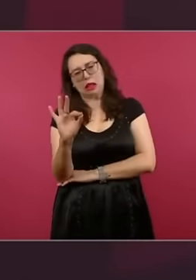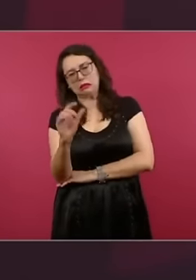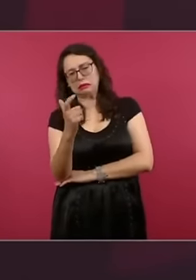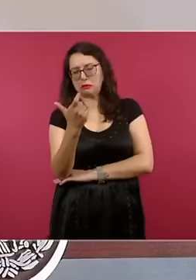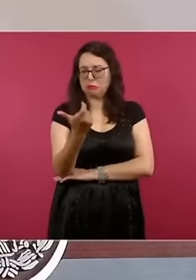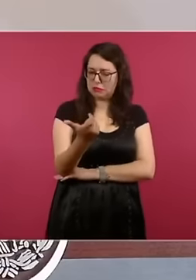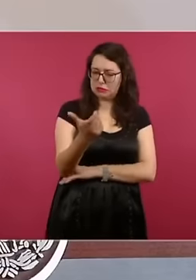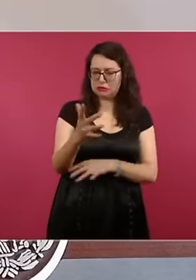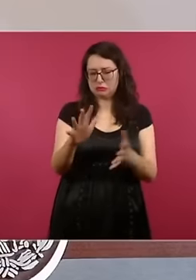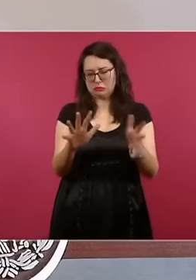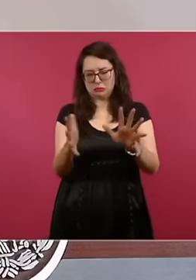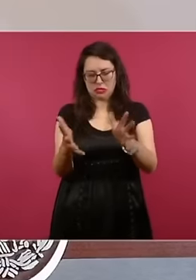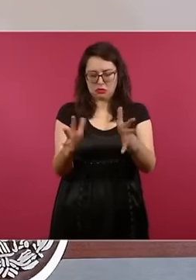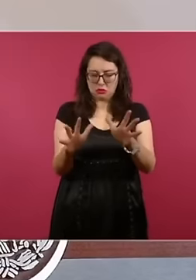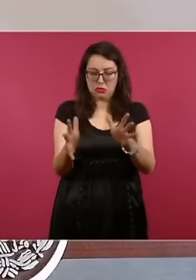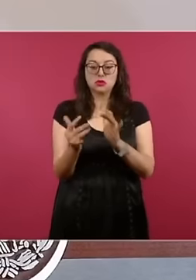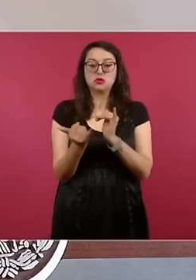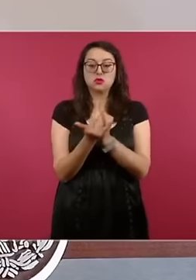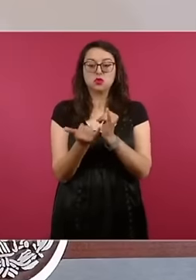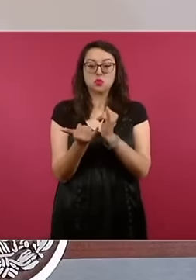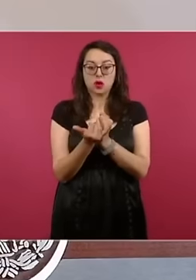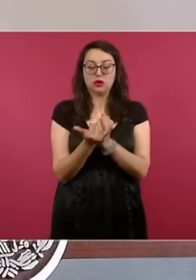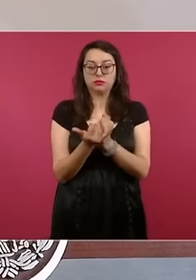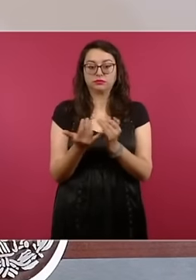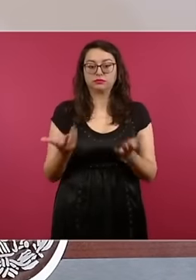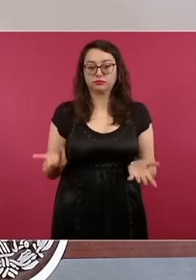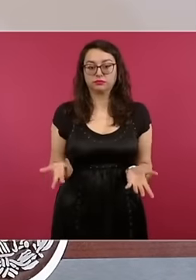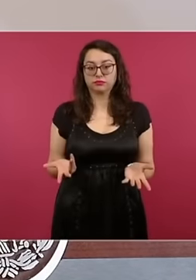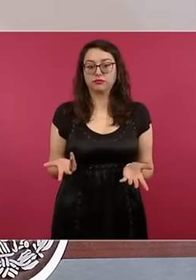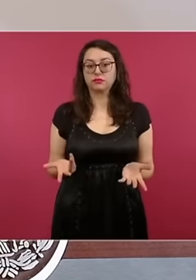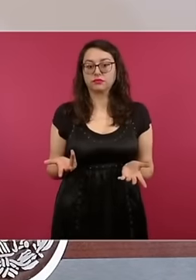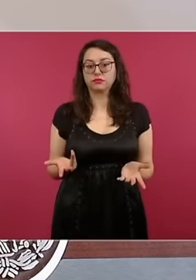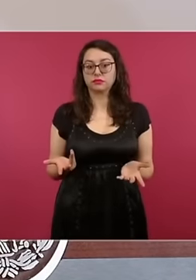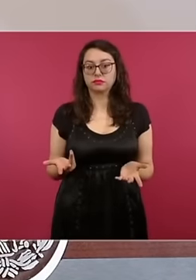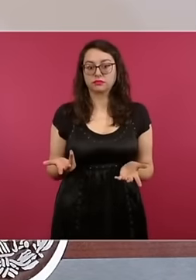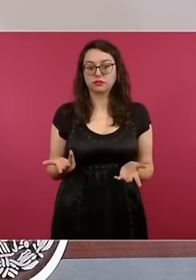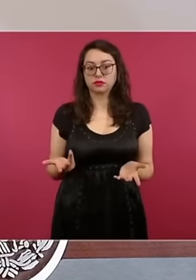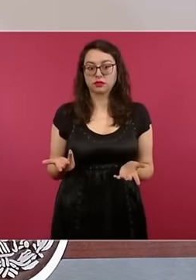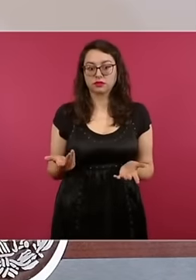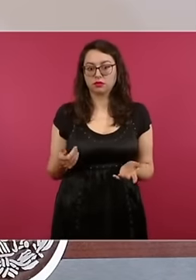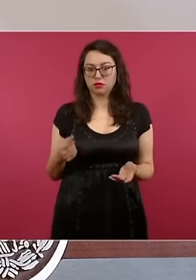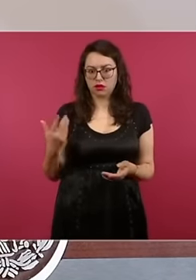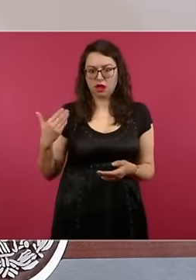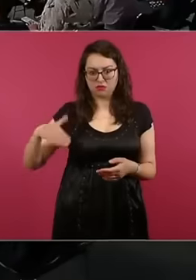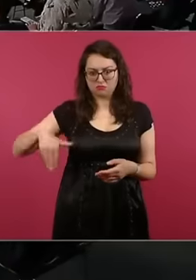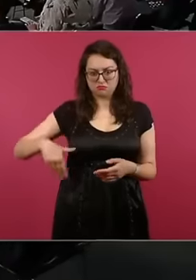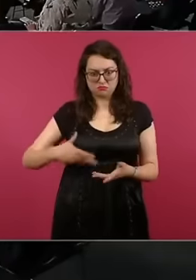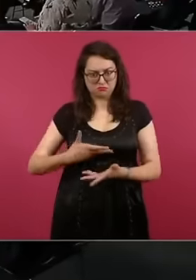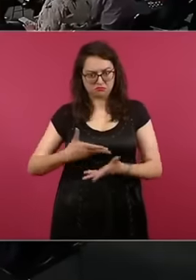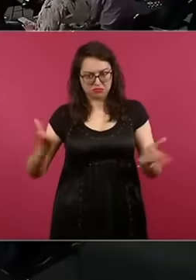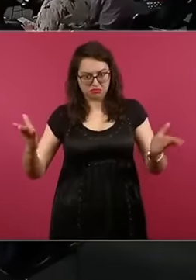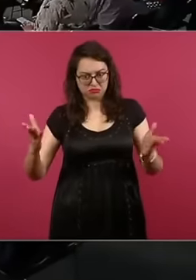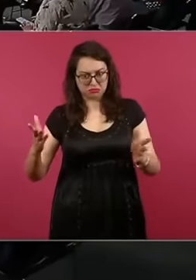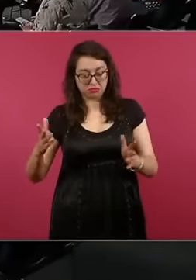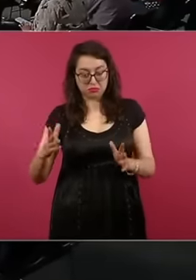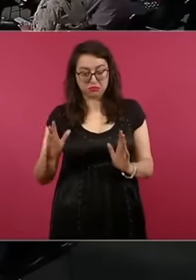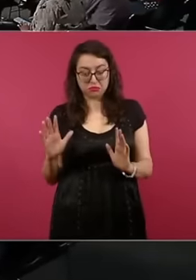like the ones we distributed to them, I think they were distributed so that they have from Conaco they are